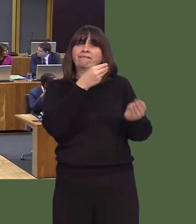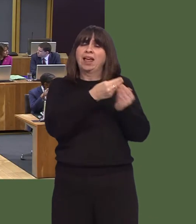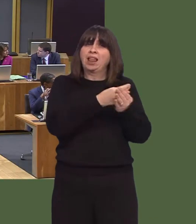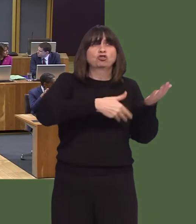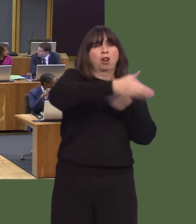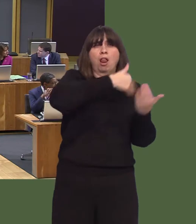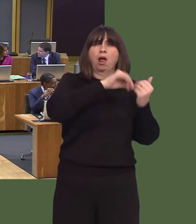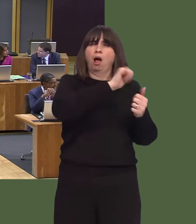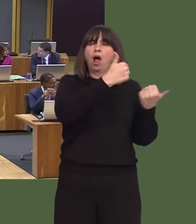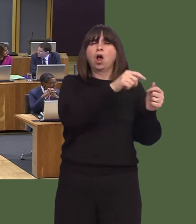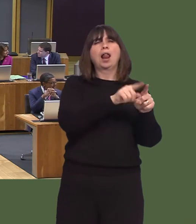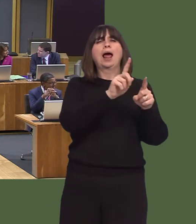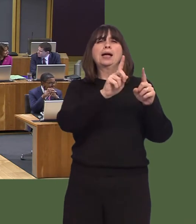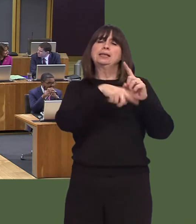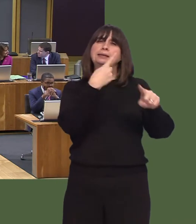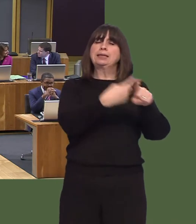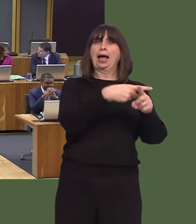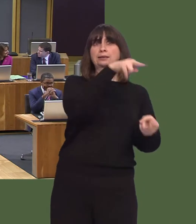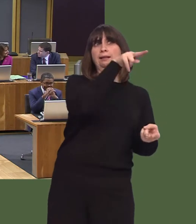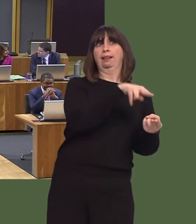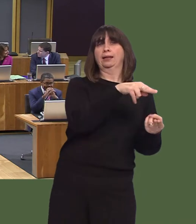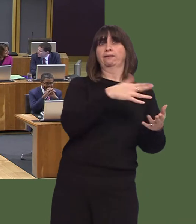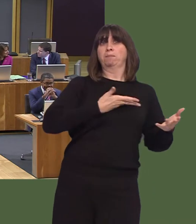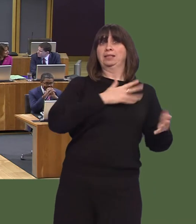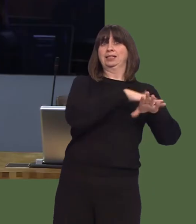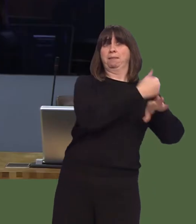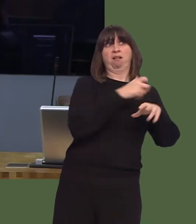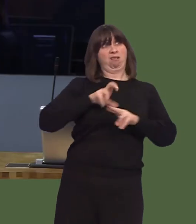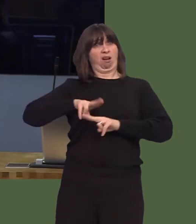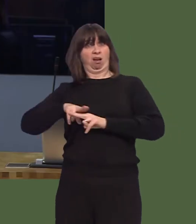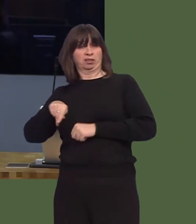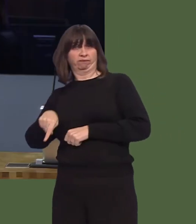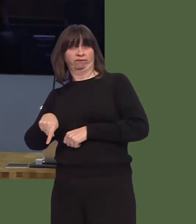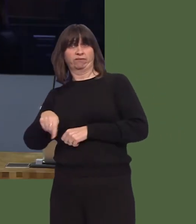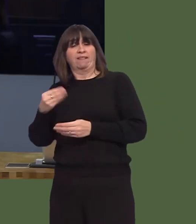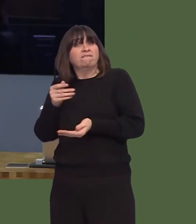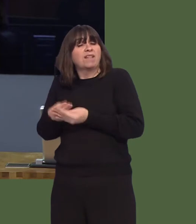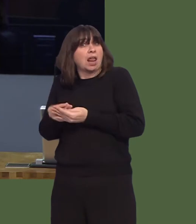a tax advantage by reducing corporation tax. Does the First Minister agree with me that Cardiff, as a developing financial centre,